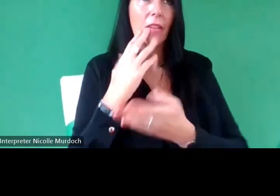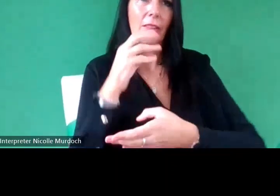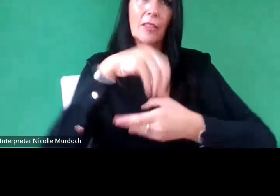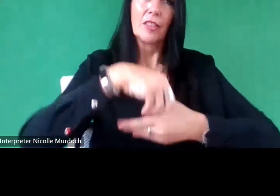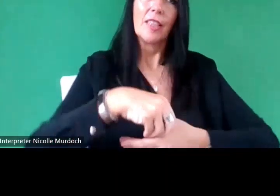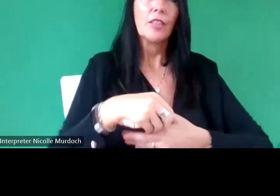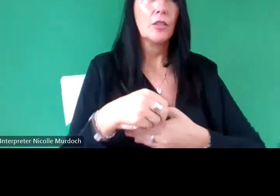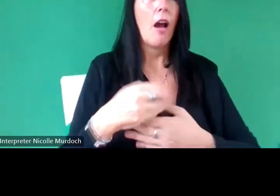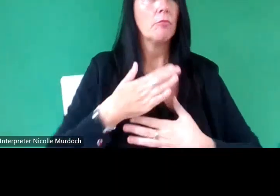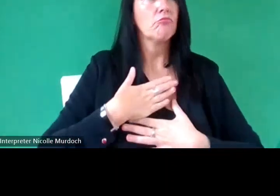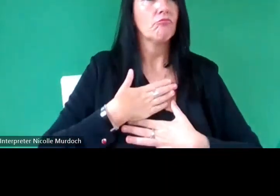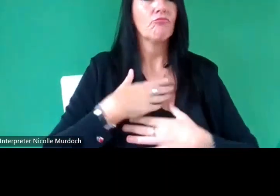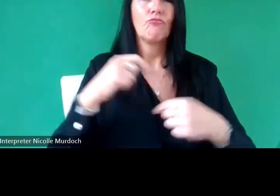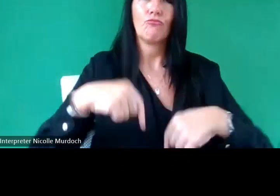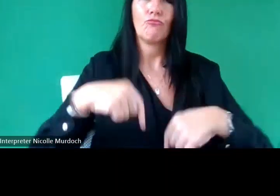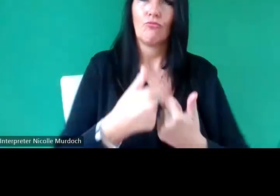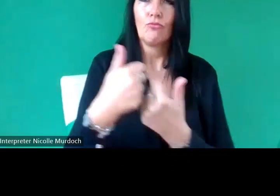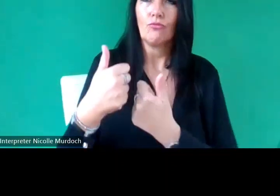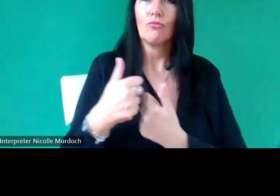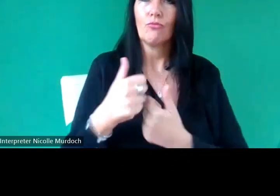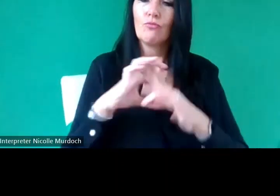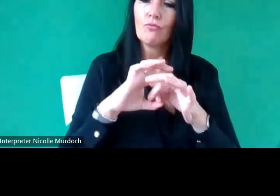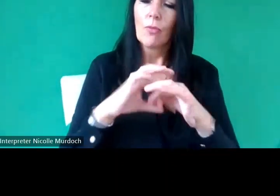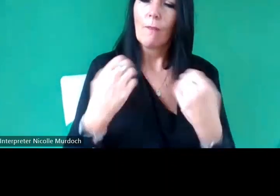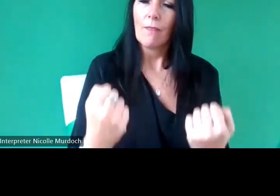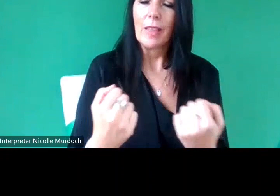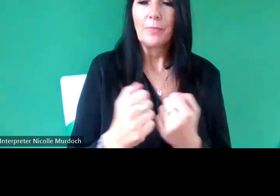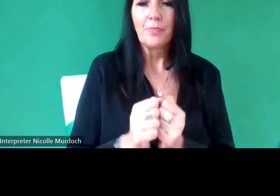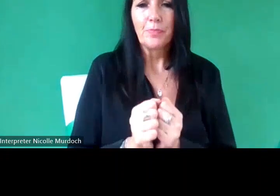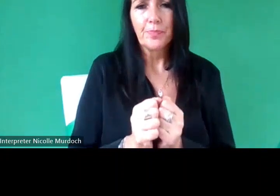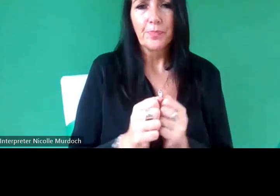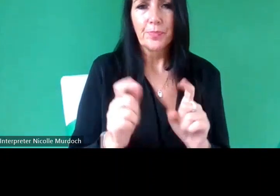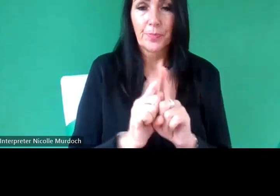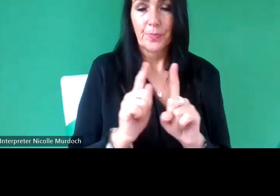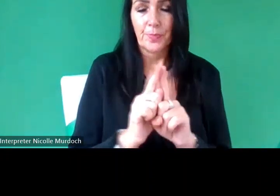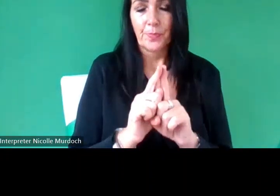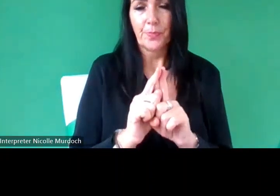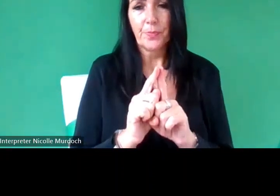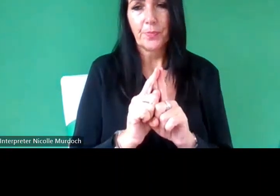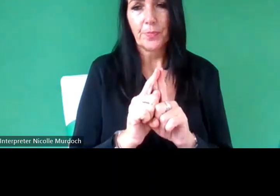that kind of authentic collaboration happens and but we also have like a lot of um really amazing